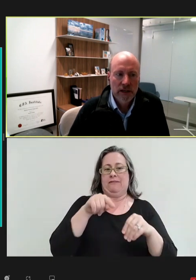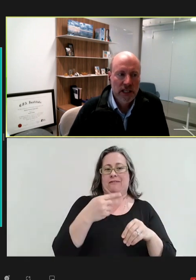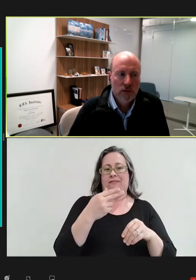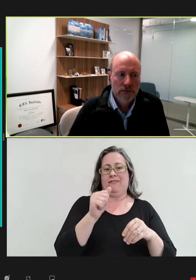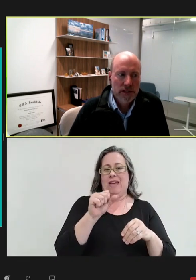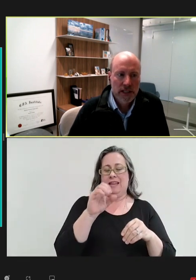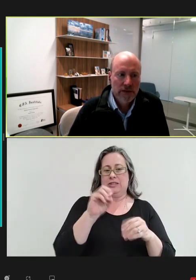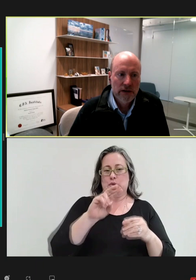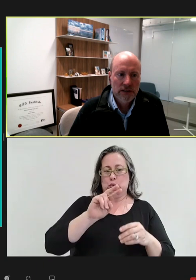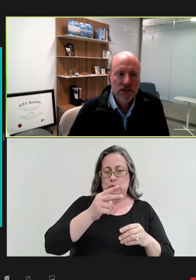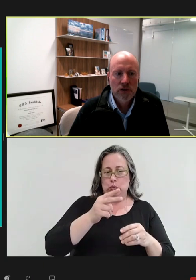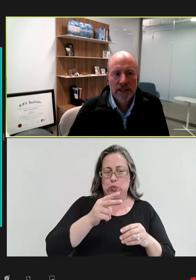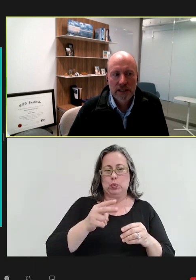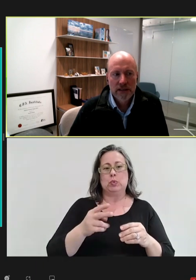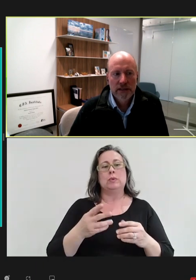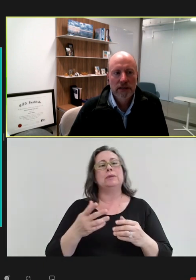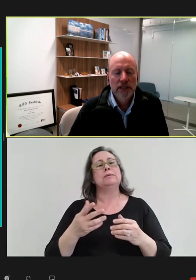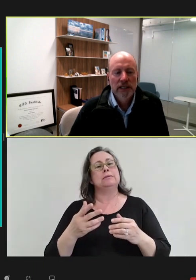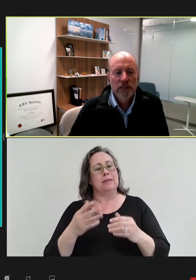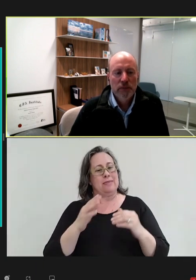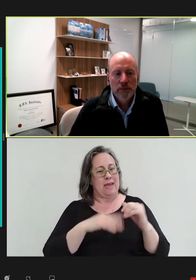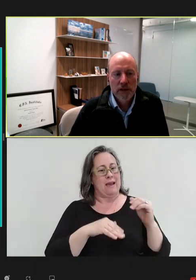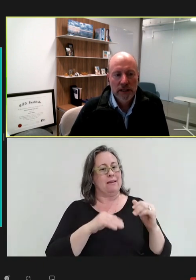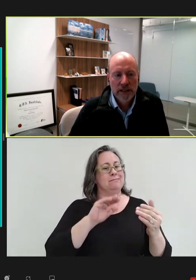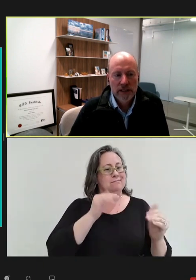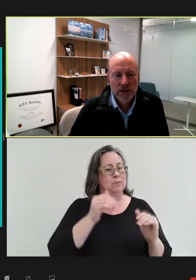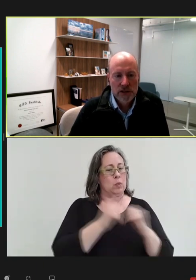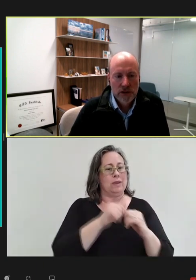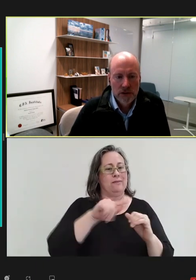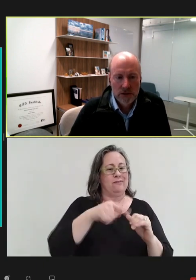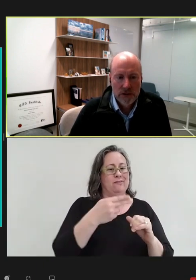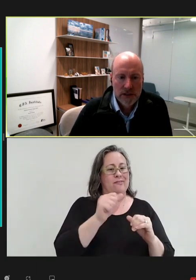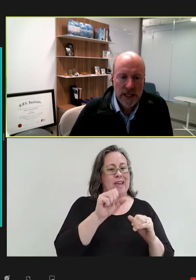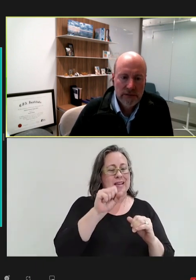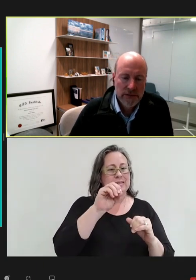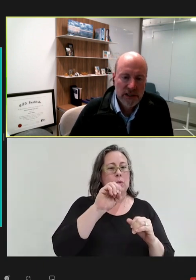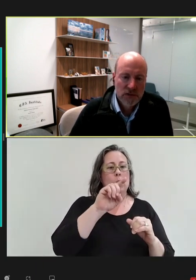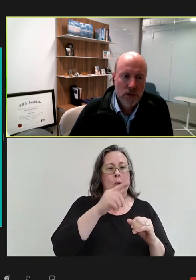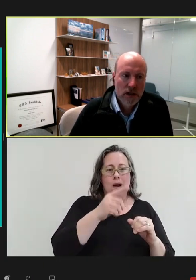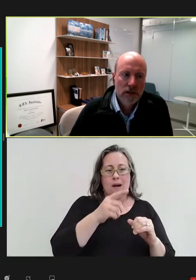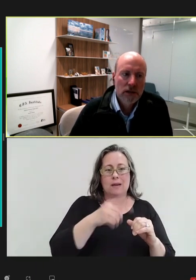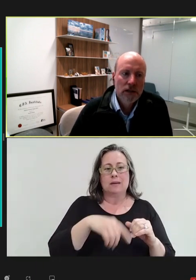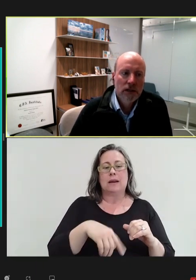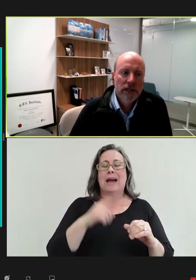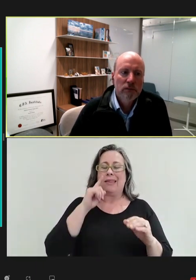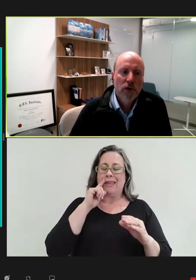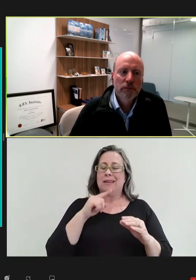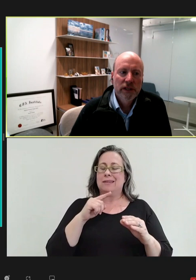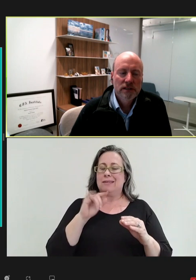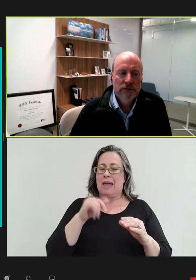equal for DNA viruses. So, I think the pipeline is skewed to that phase one, in part because of